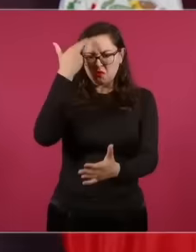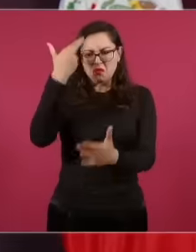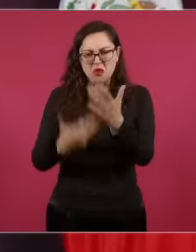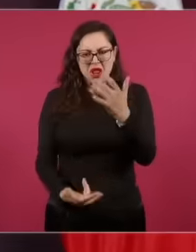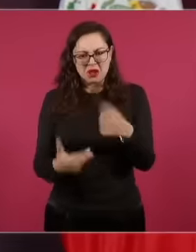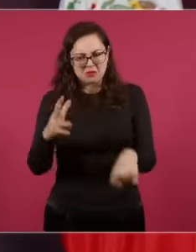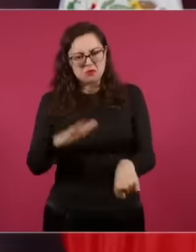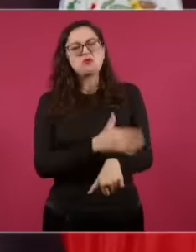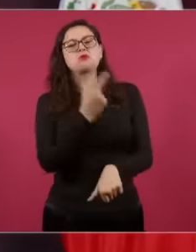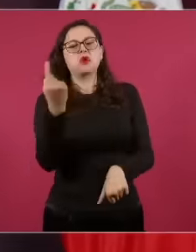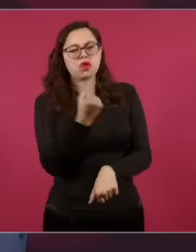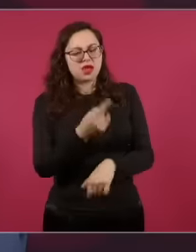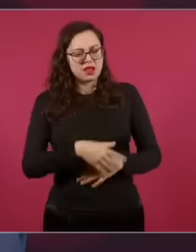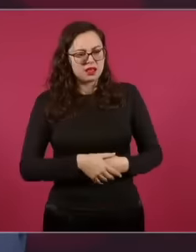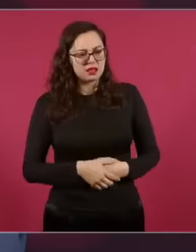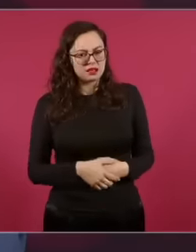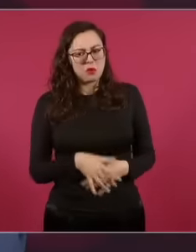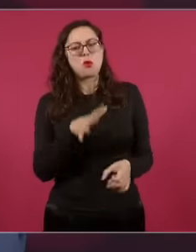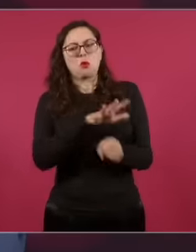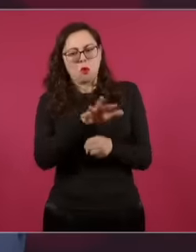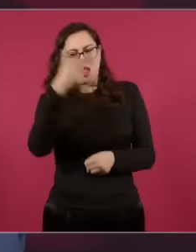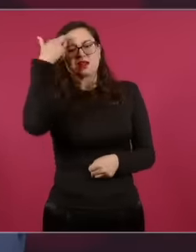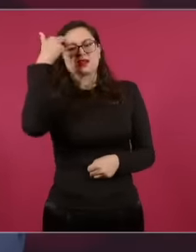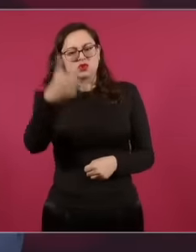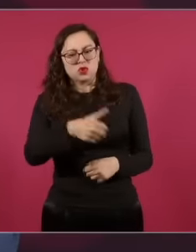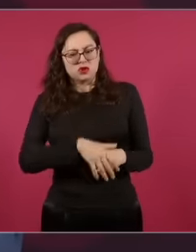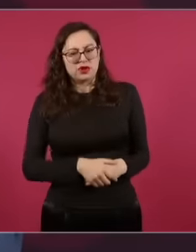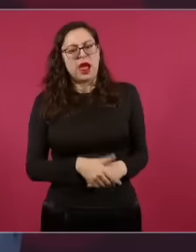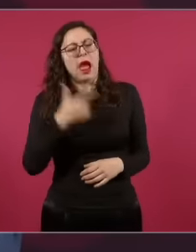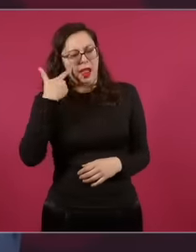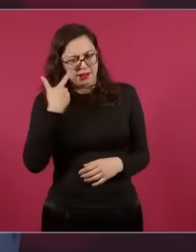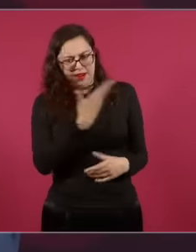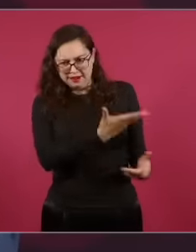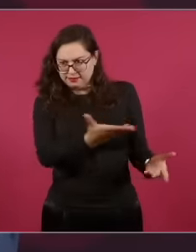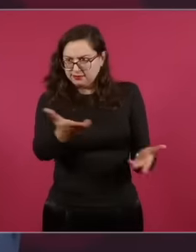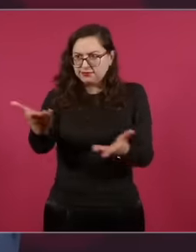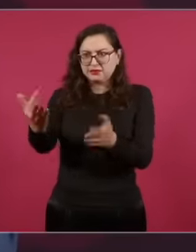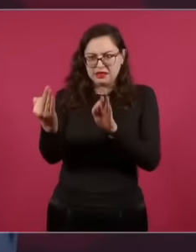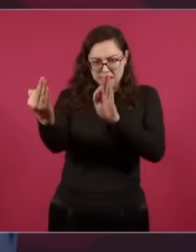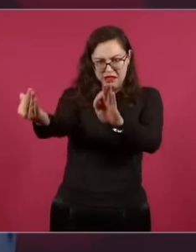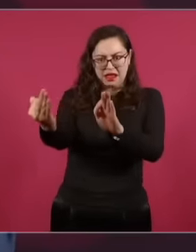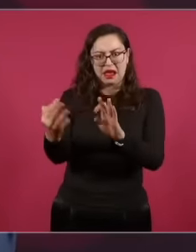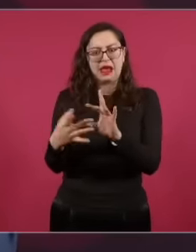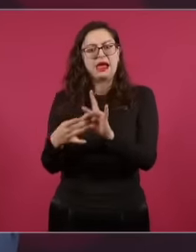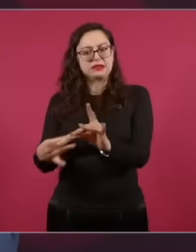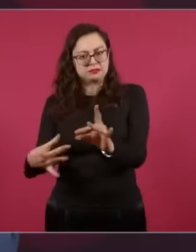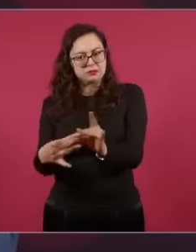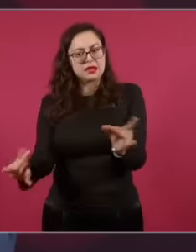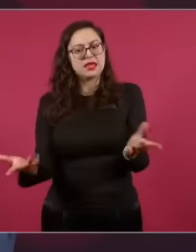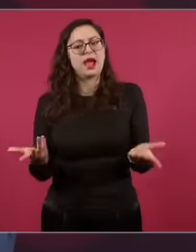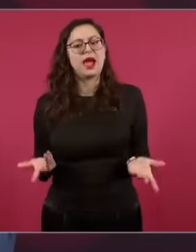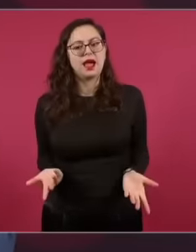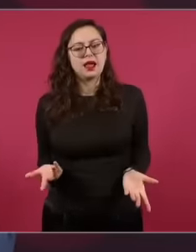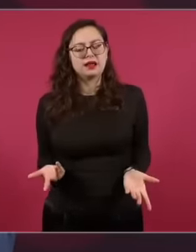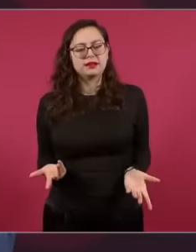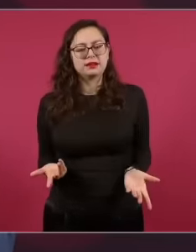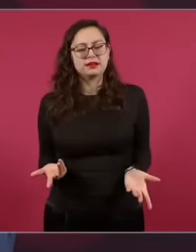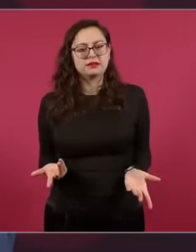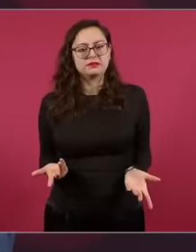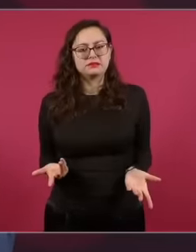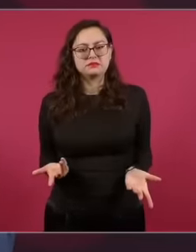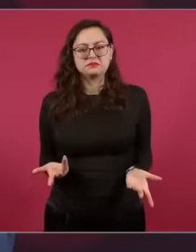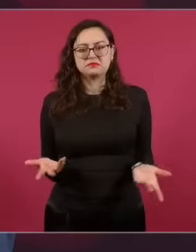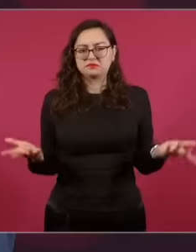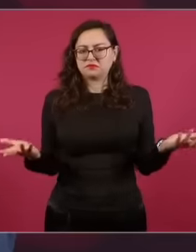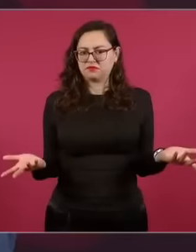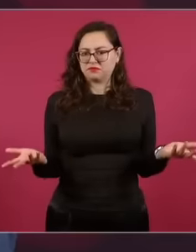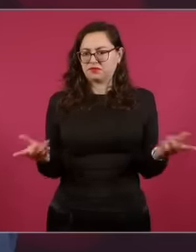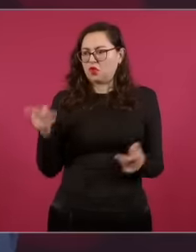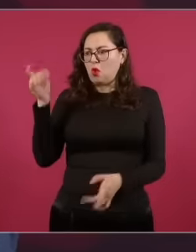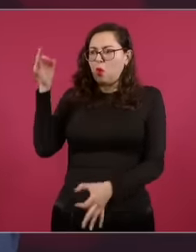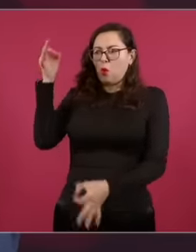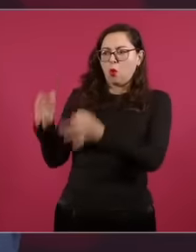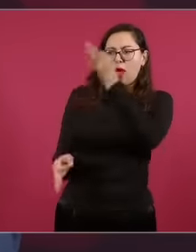want this to be the people who elect the judges and